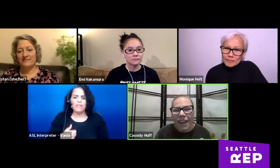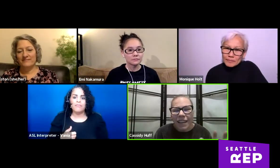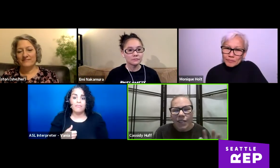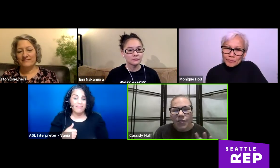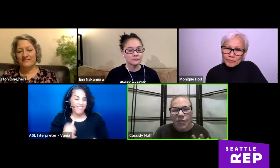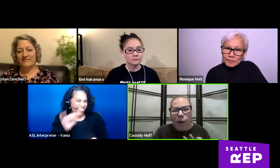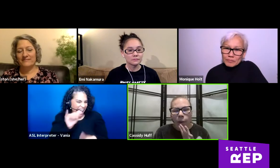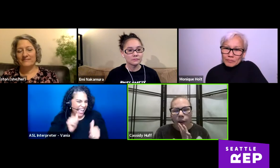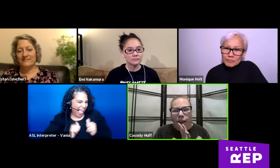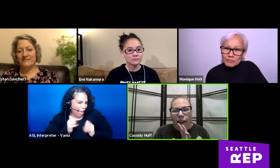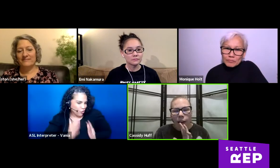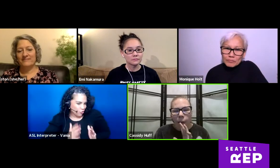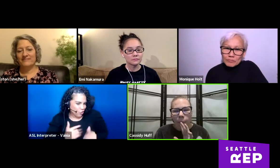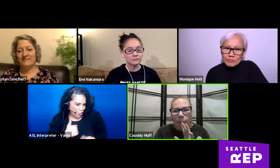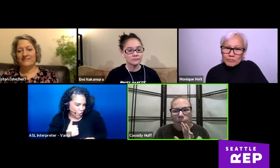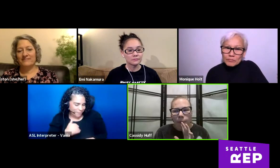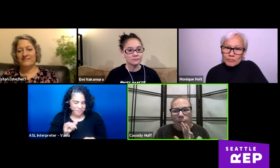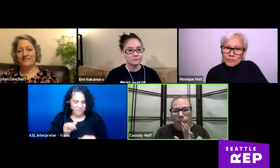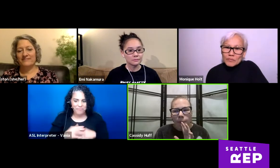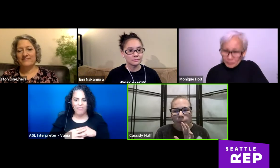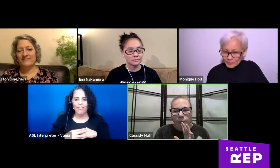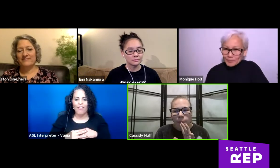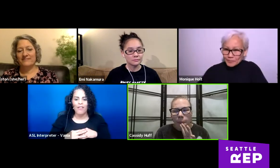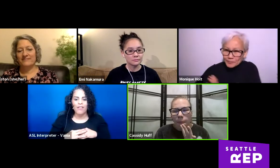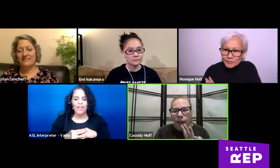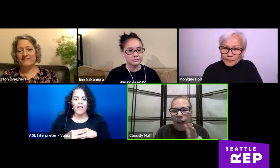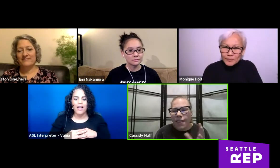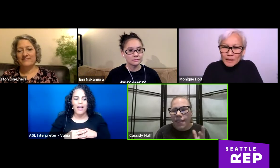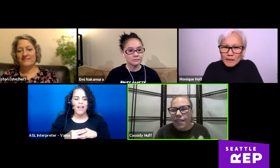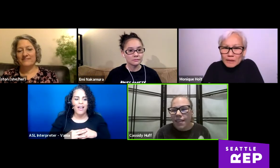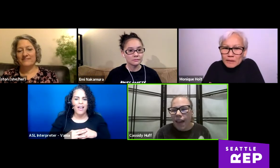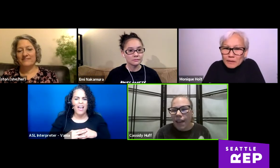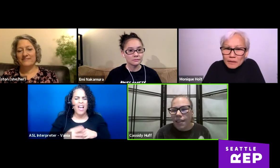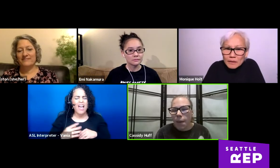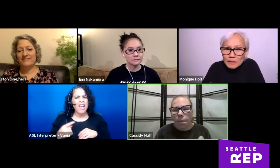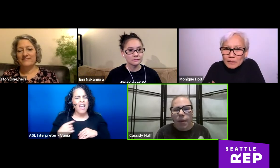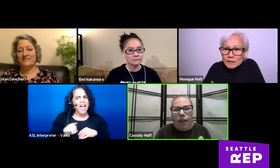so I think that the biggest challenge going back